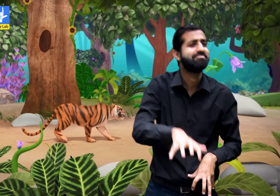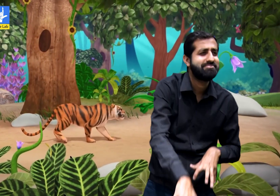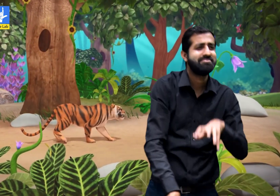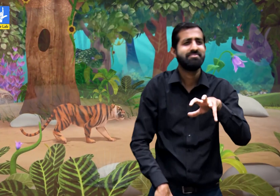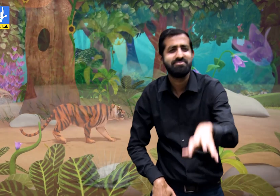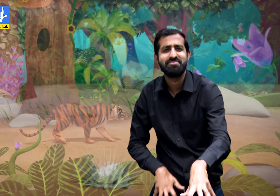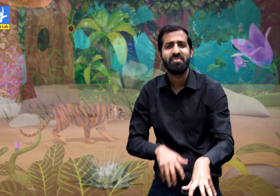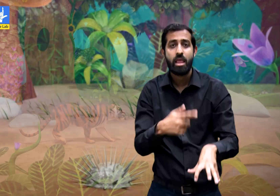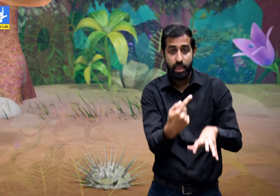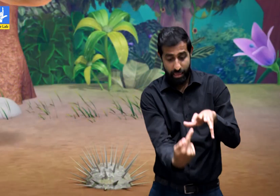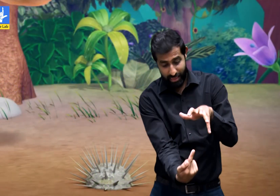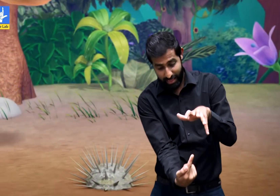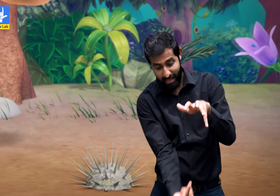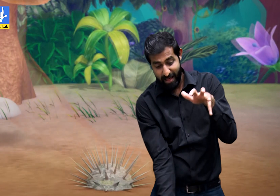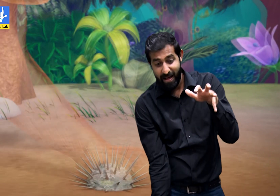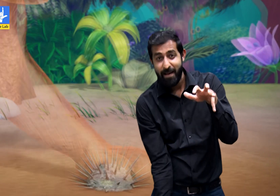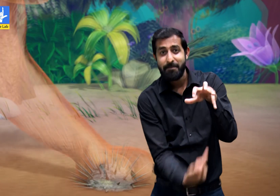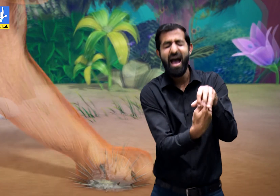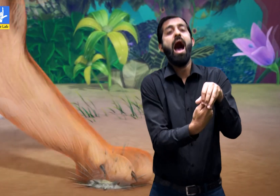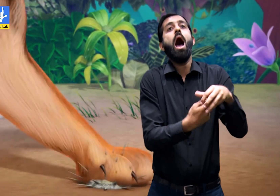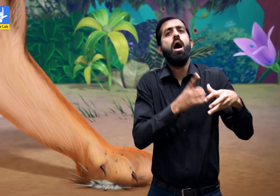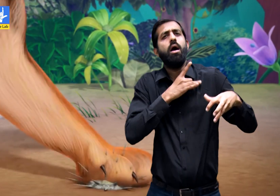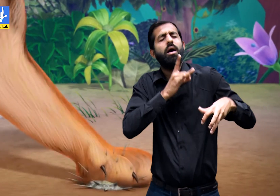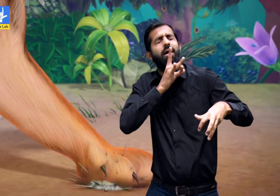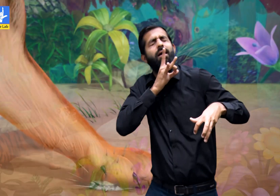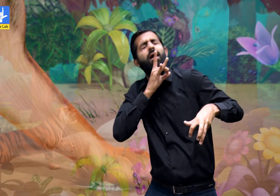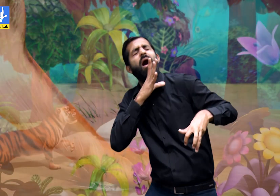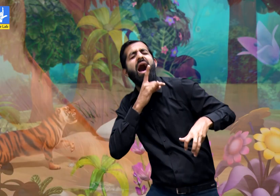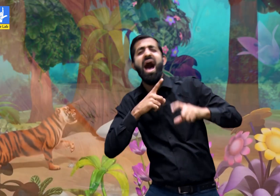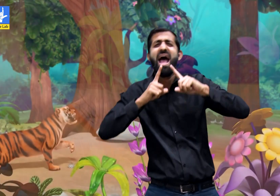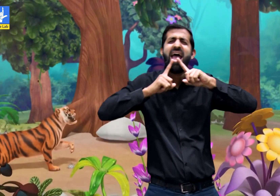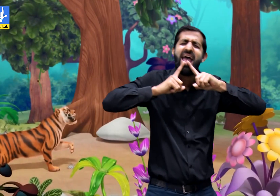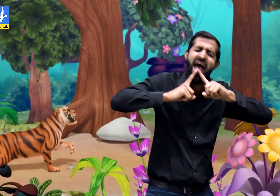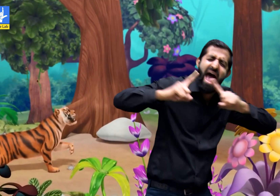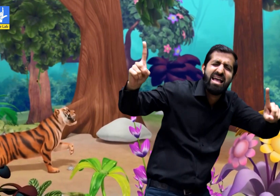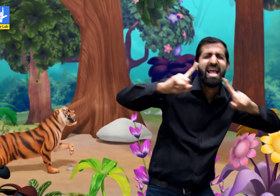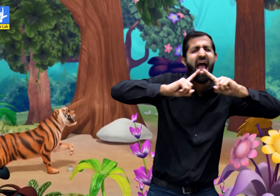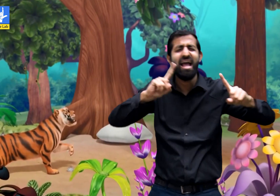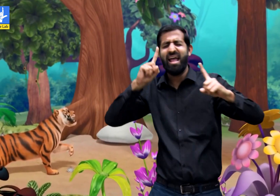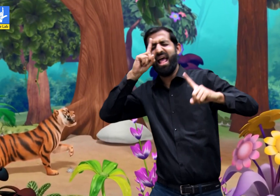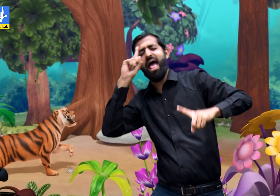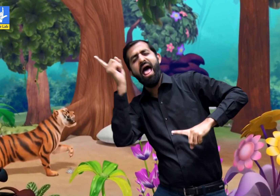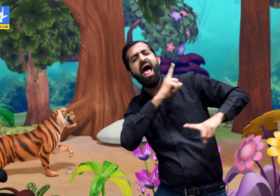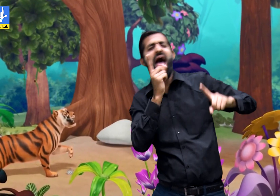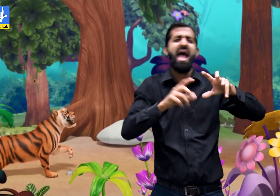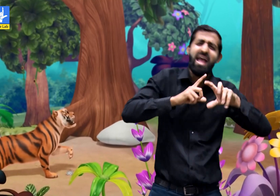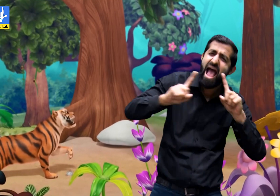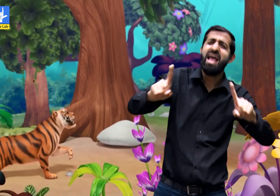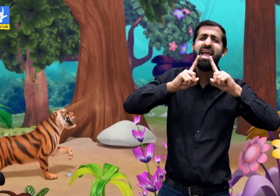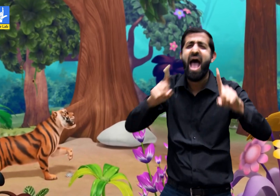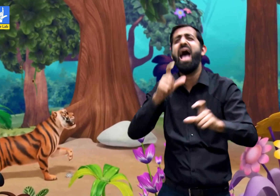While walking, he stepped on a thorn and cried out loudly. He started roaring.